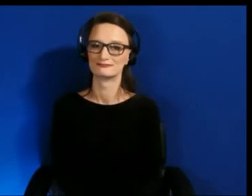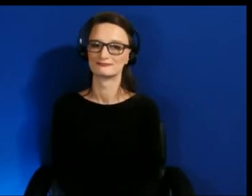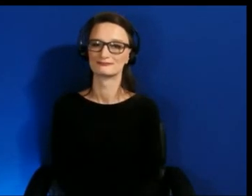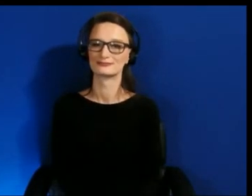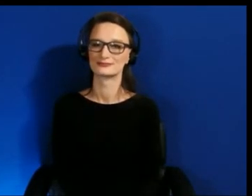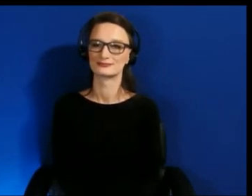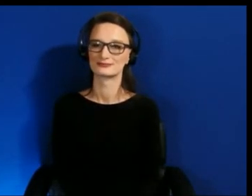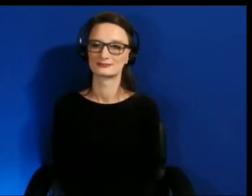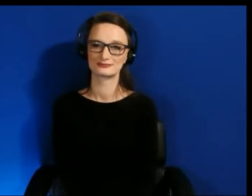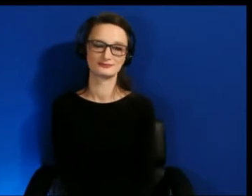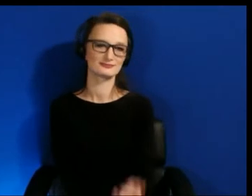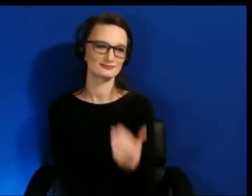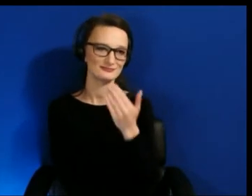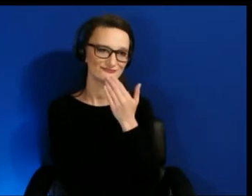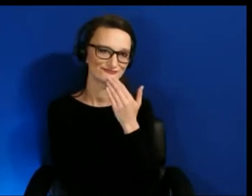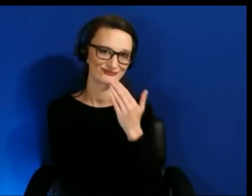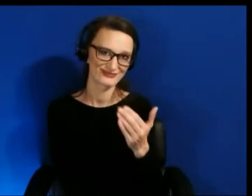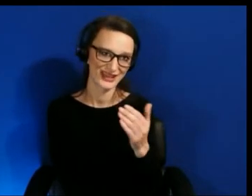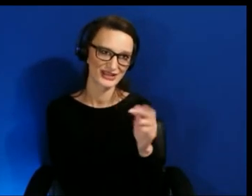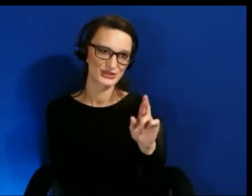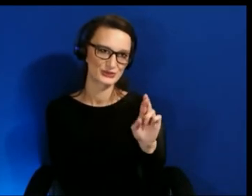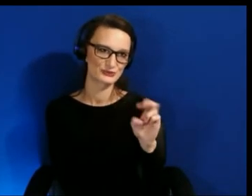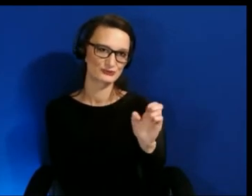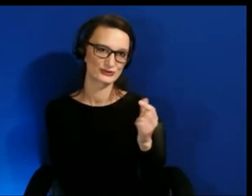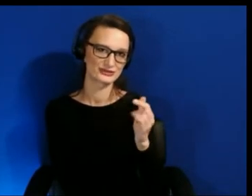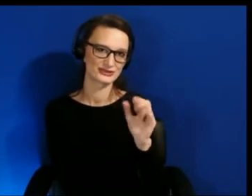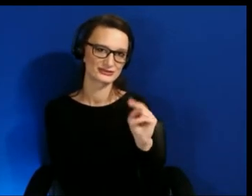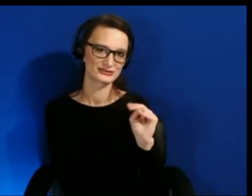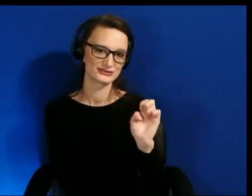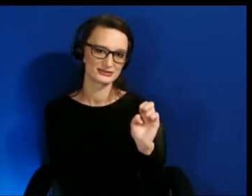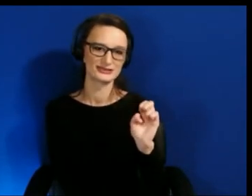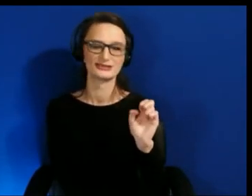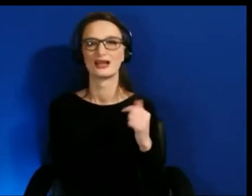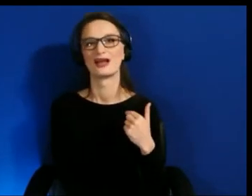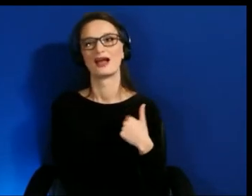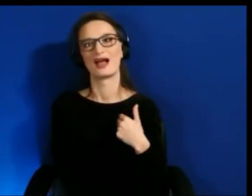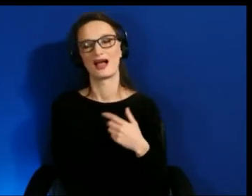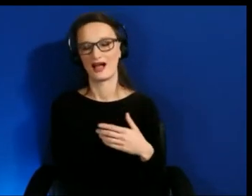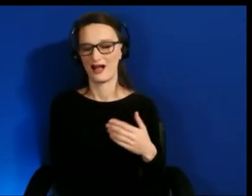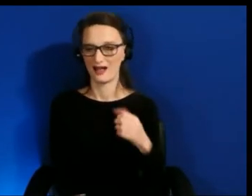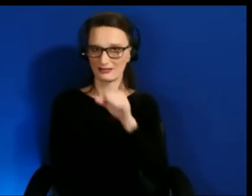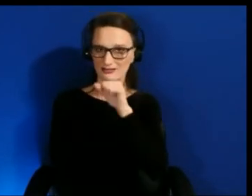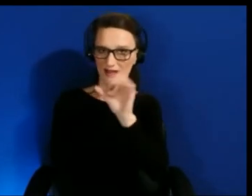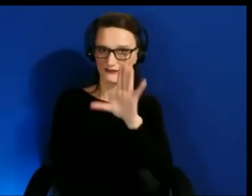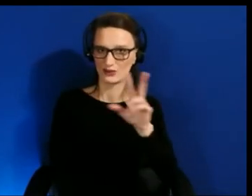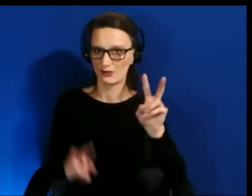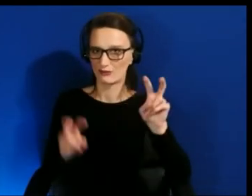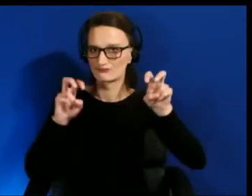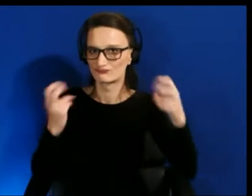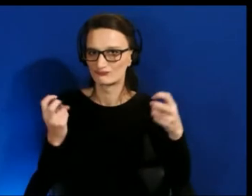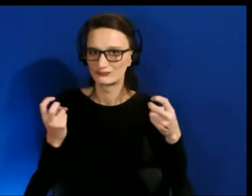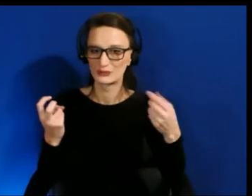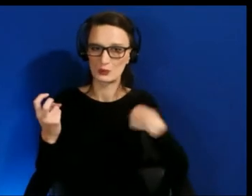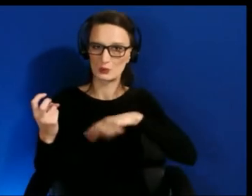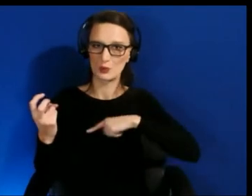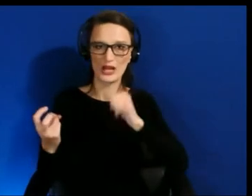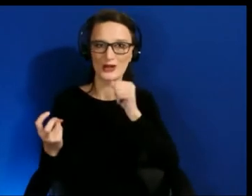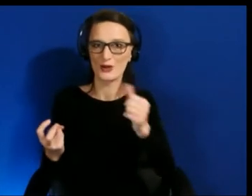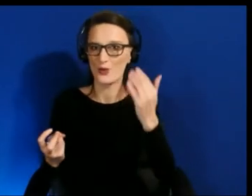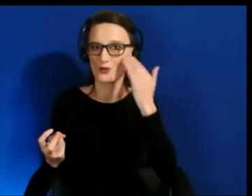I love the calling out that you don't know what we don't know. I think this is true of absolutely all of us.